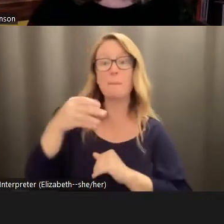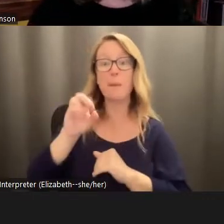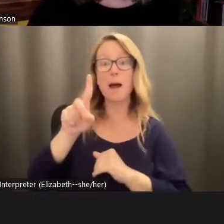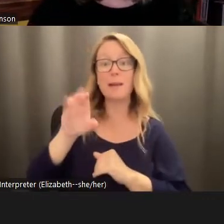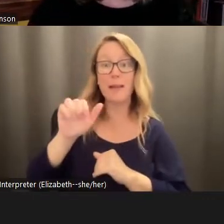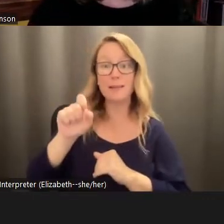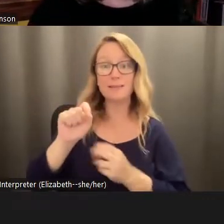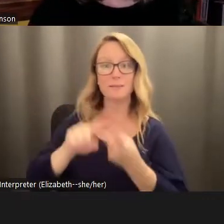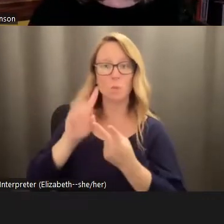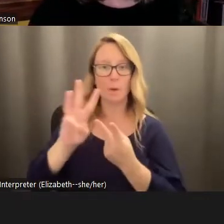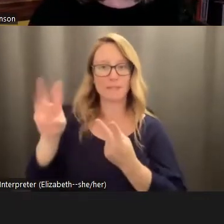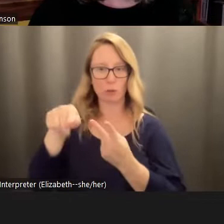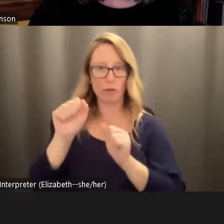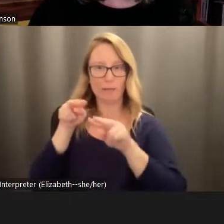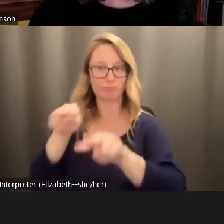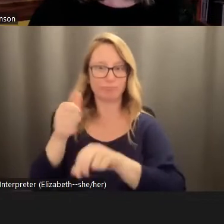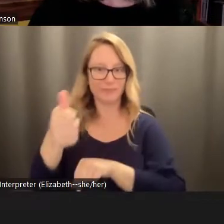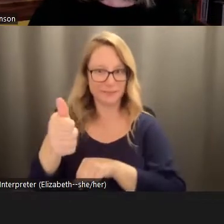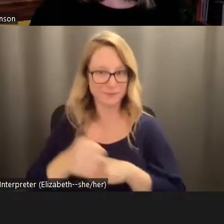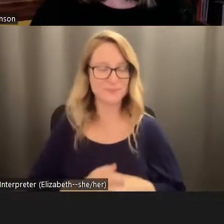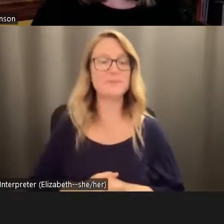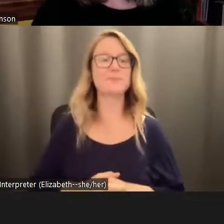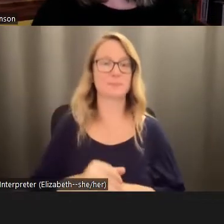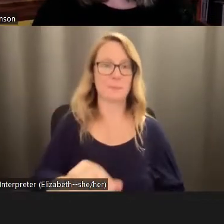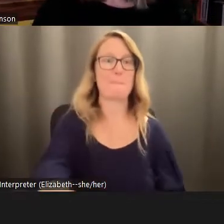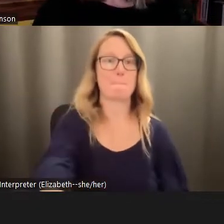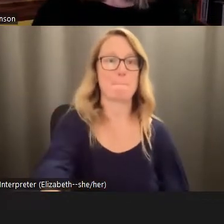just take a look at that. Alright, so since we're talking